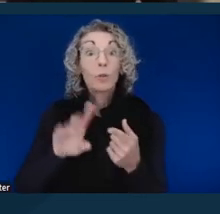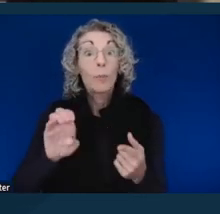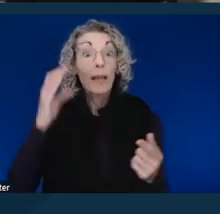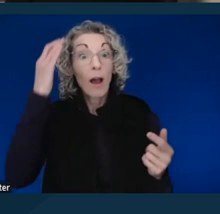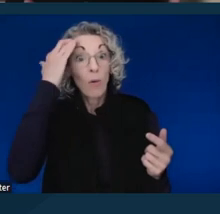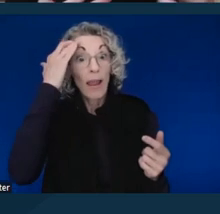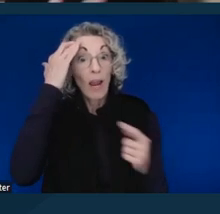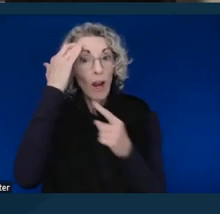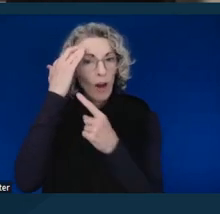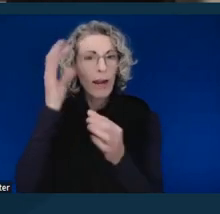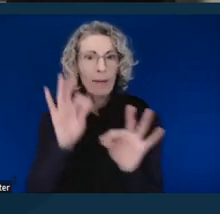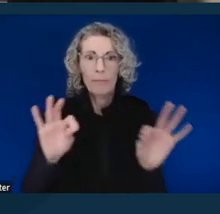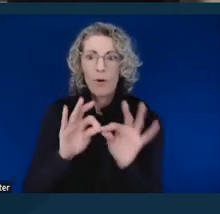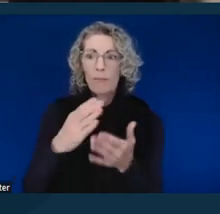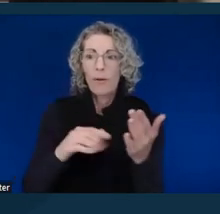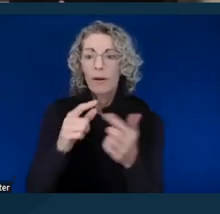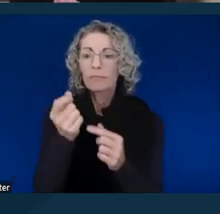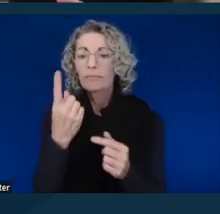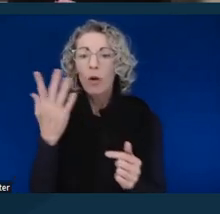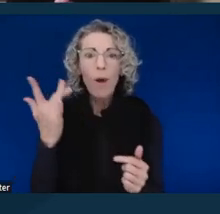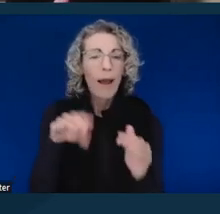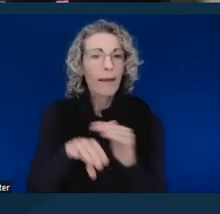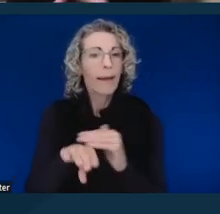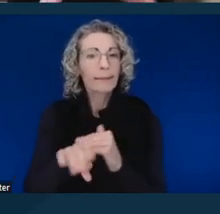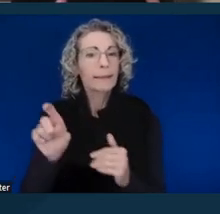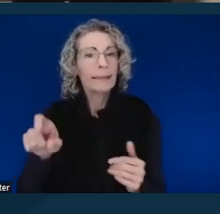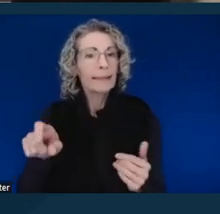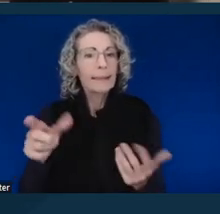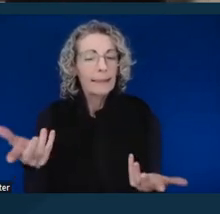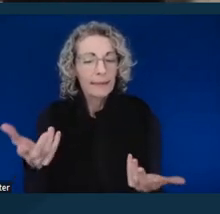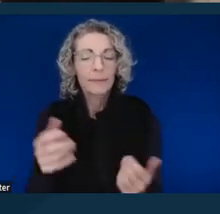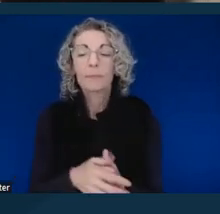why access is necessary. So, with all of this experience